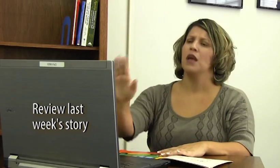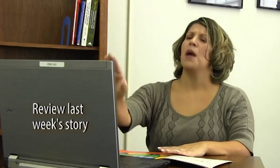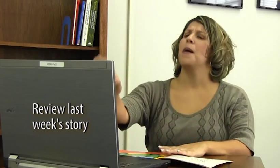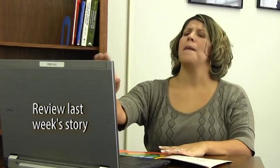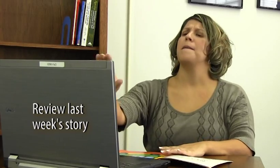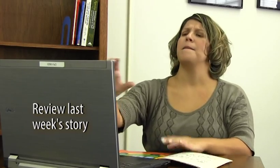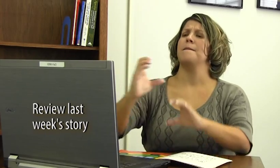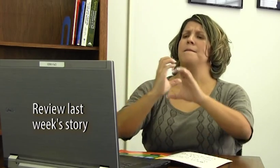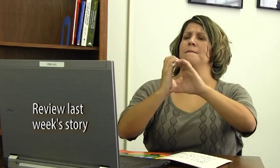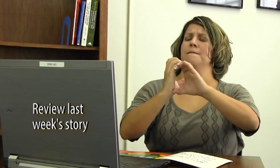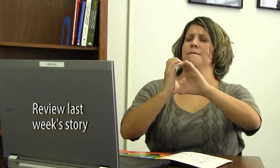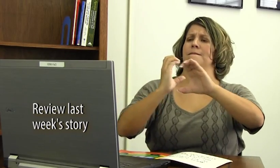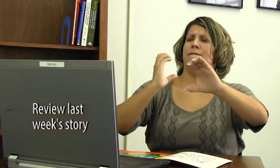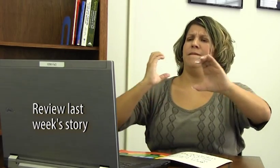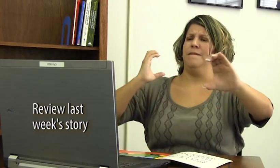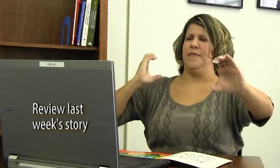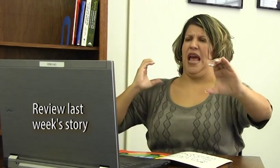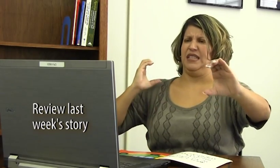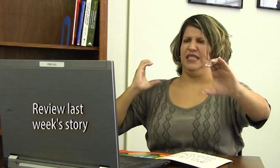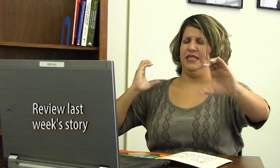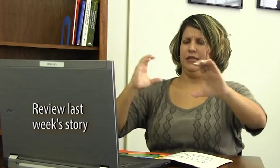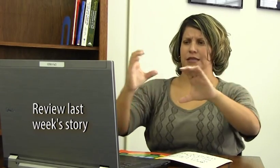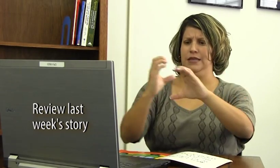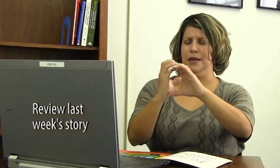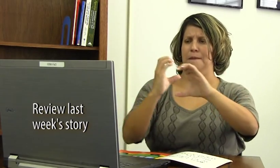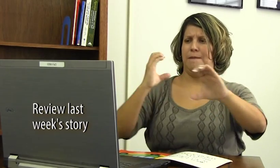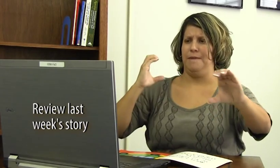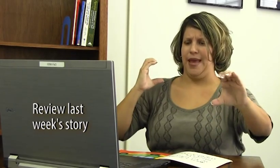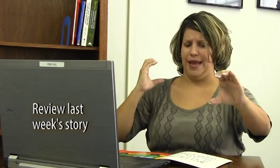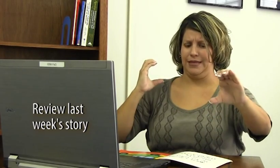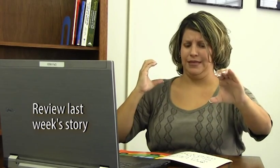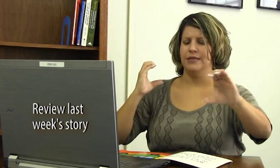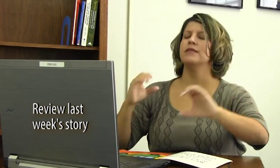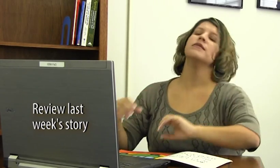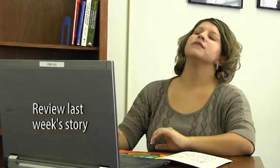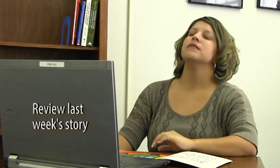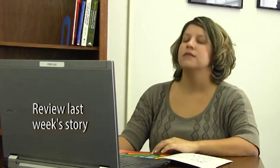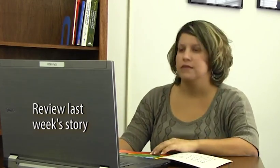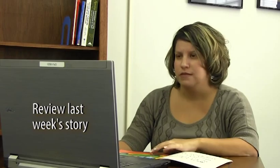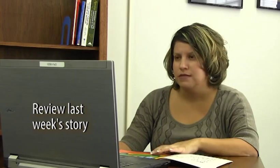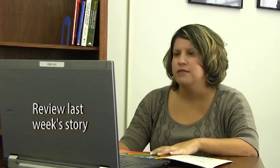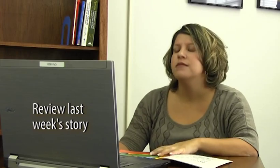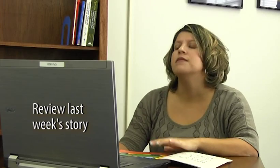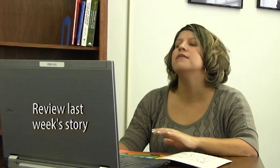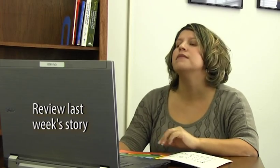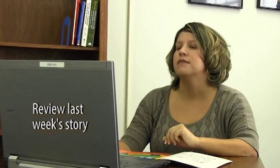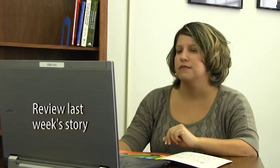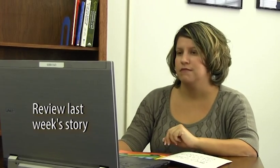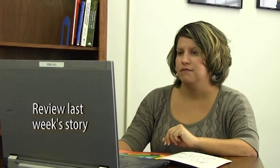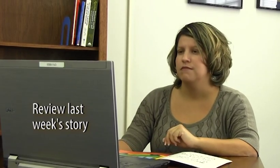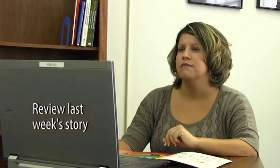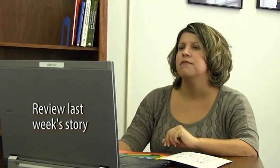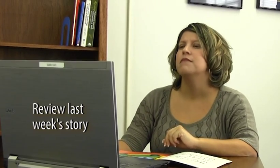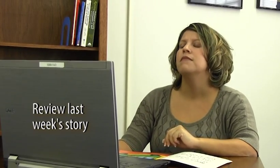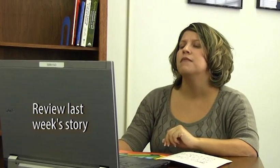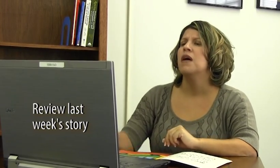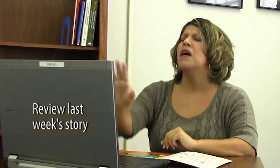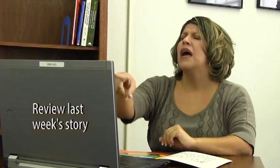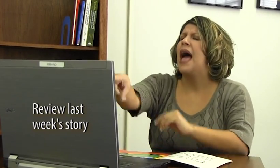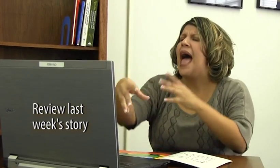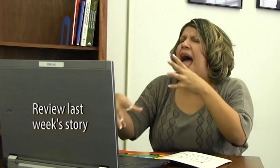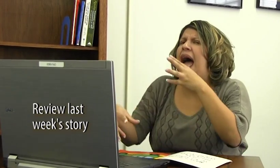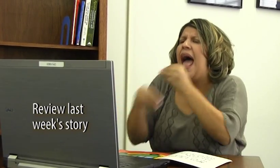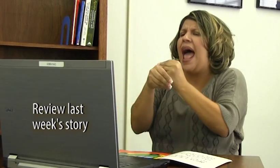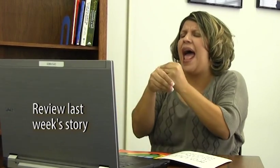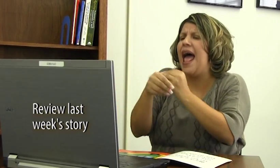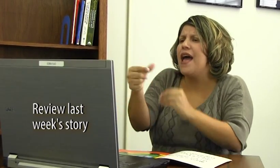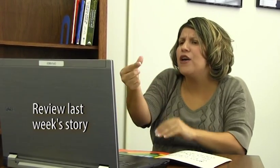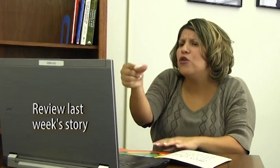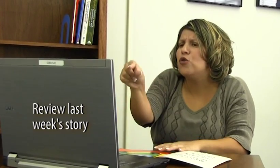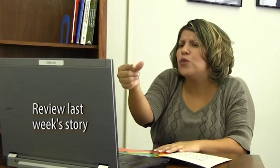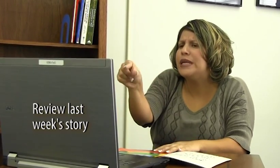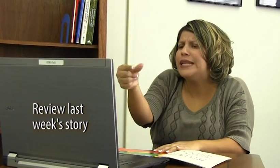Actually, this instead. Do this way instead.